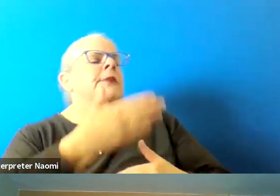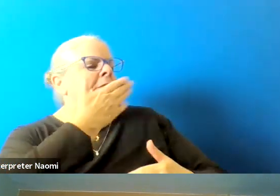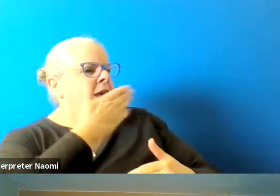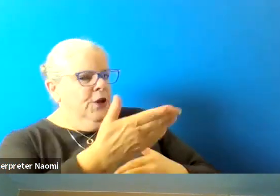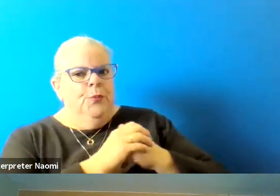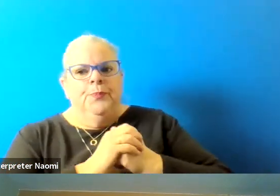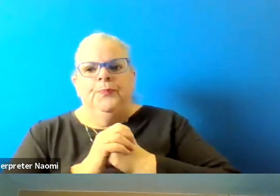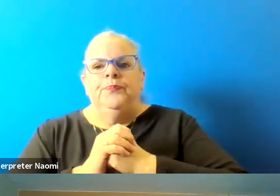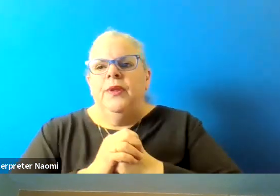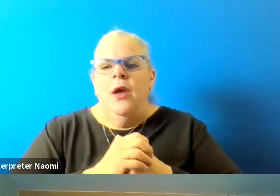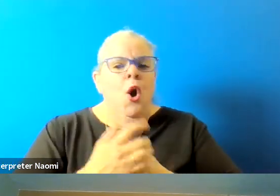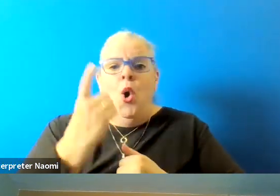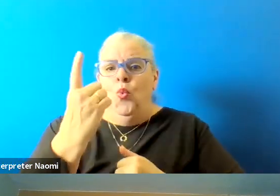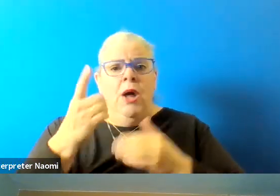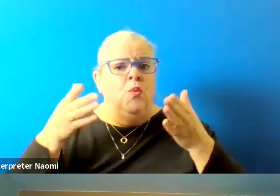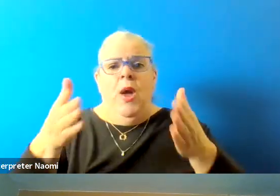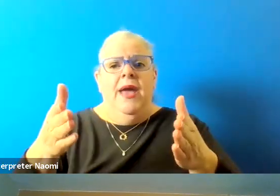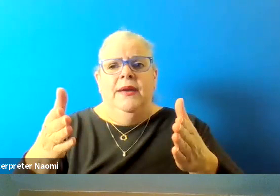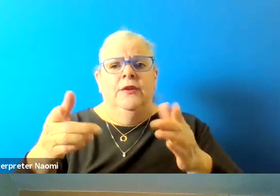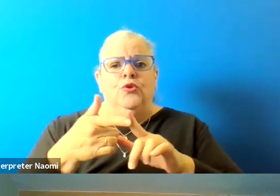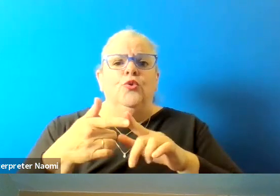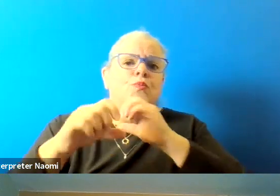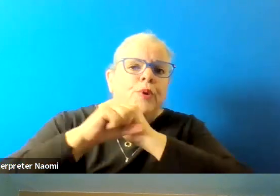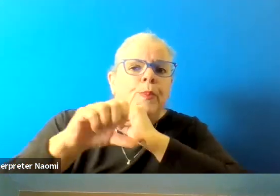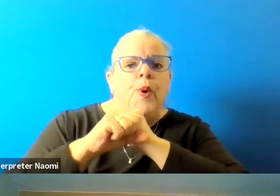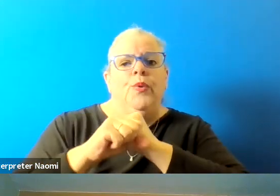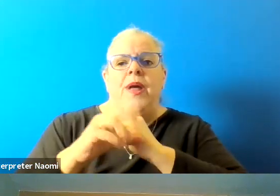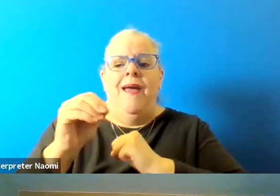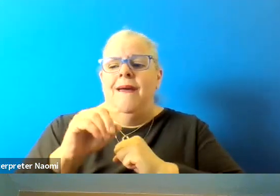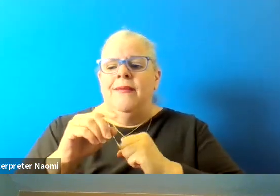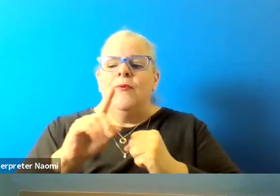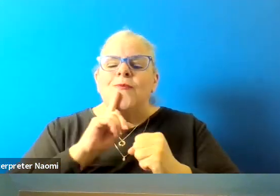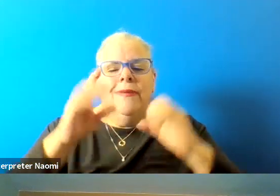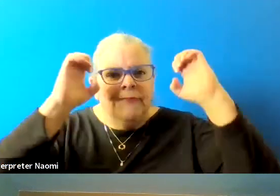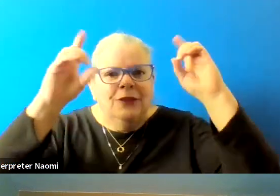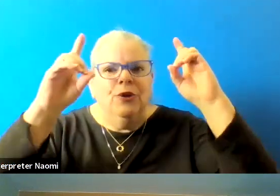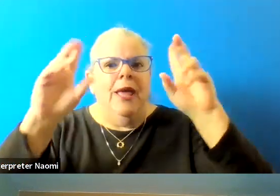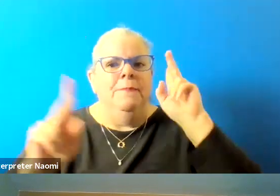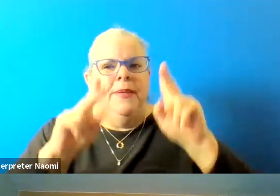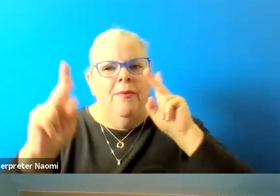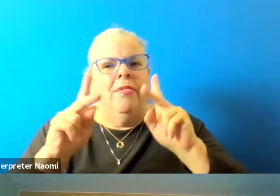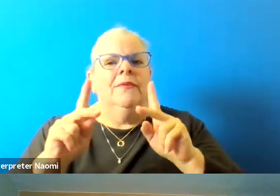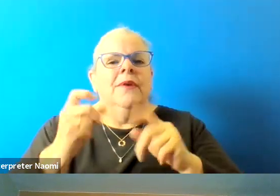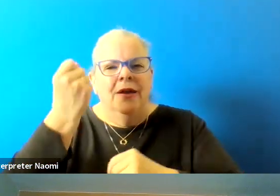There's only one way to promote and help people understand the necessity and the importance of ensuring